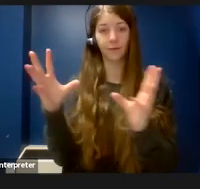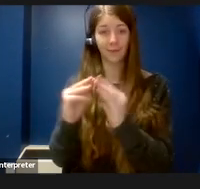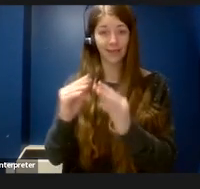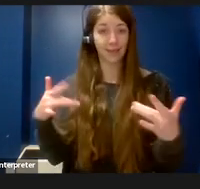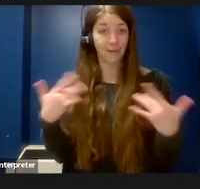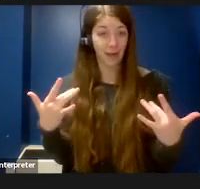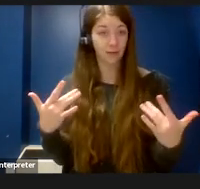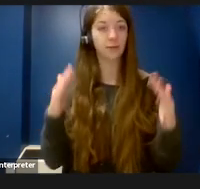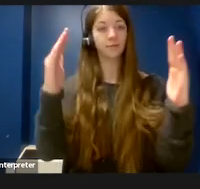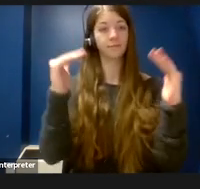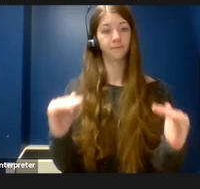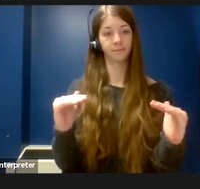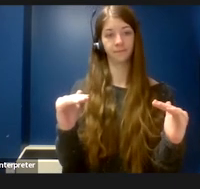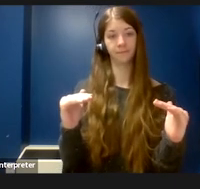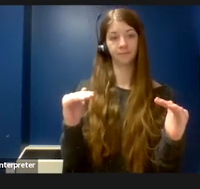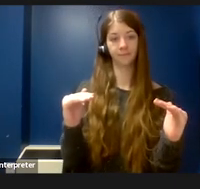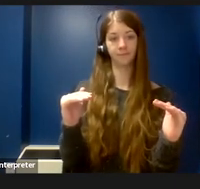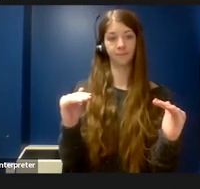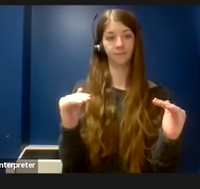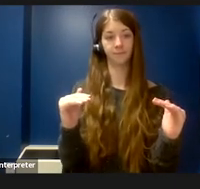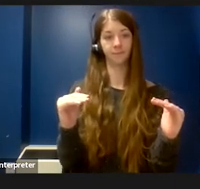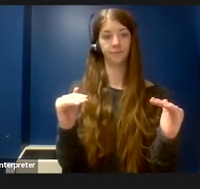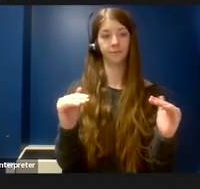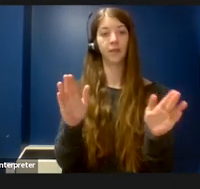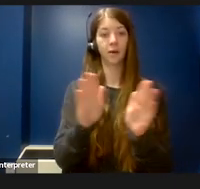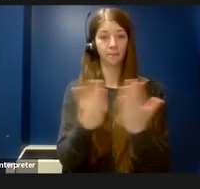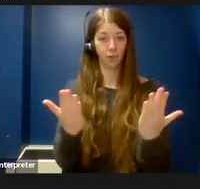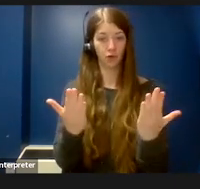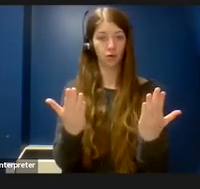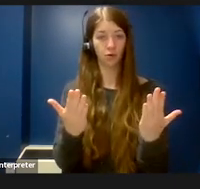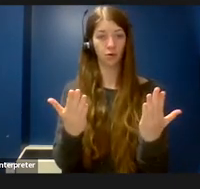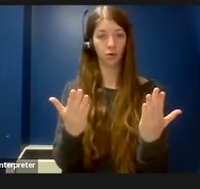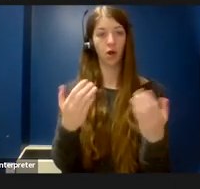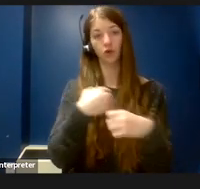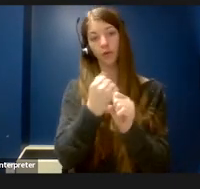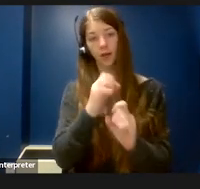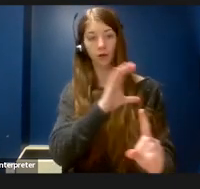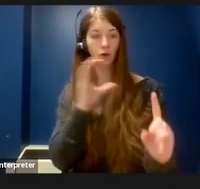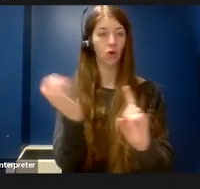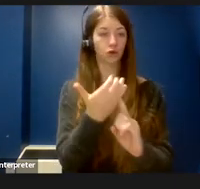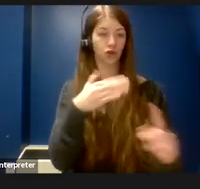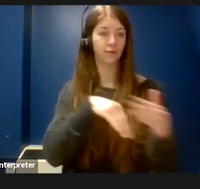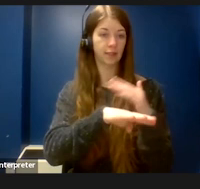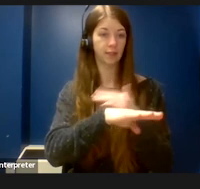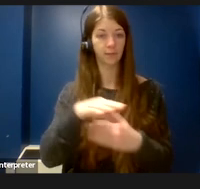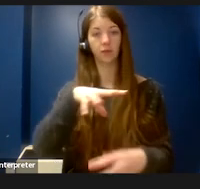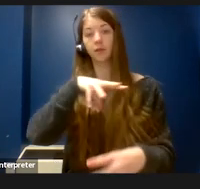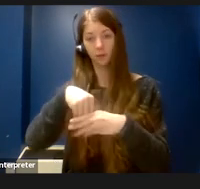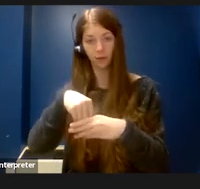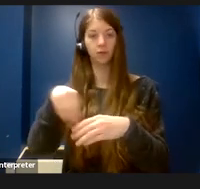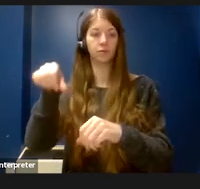and the next one is a book on creating a culture of accessibility in the sciences.